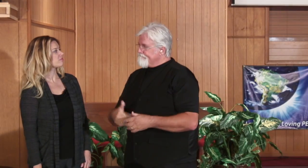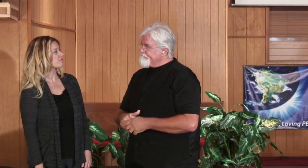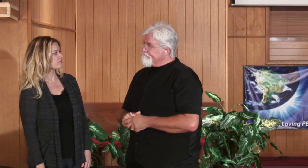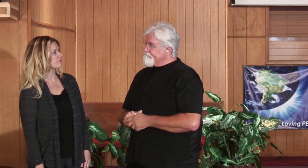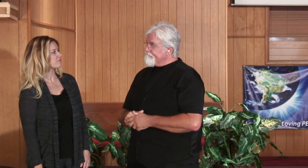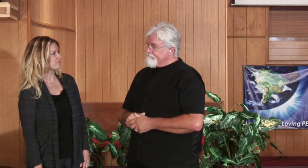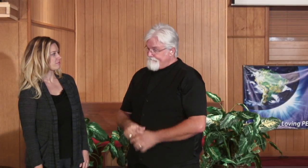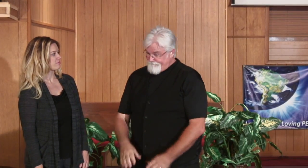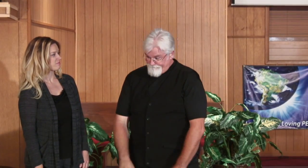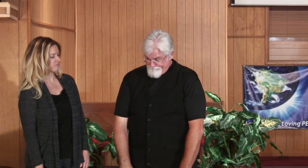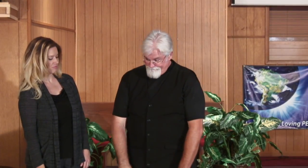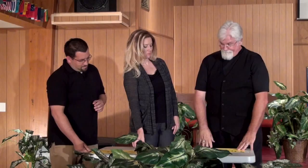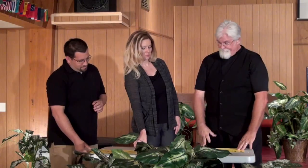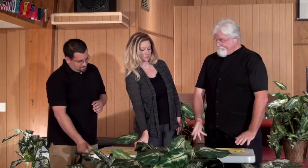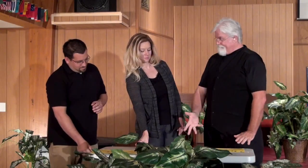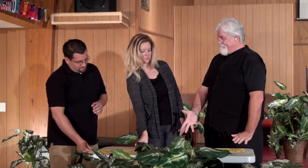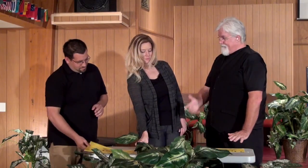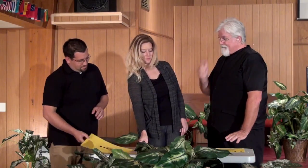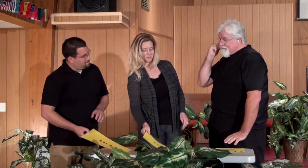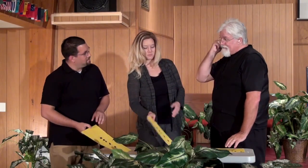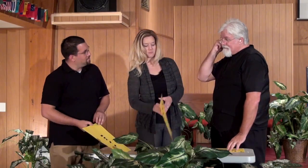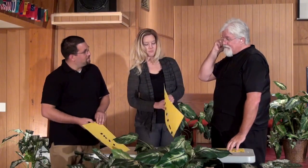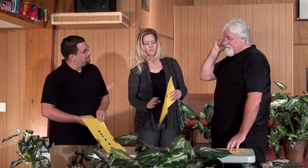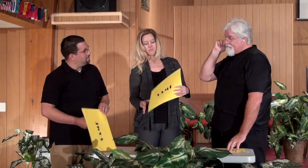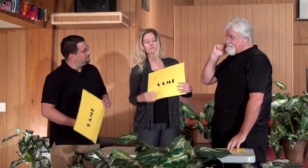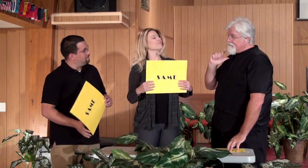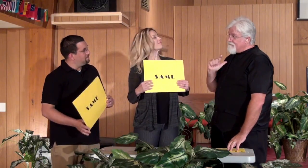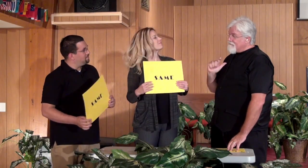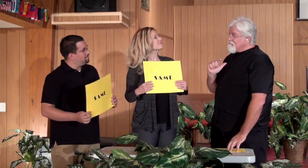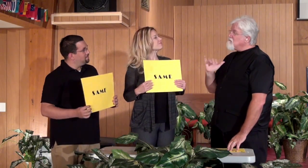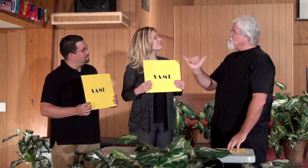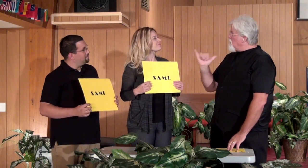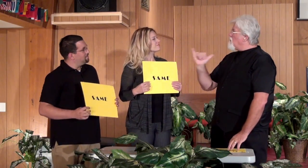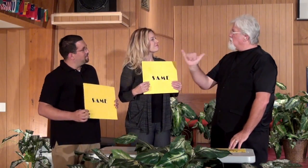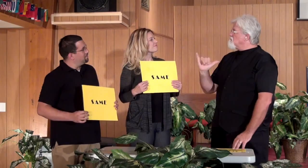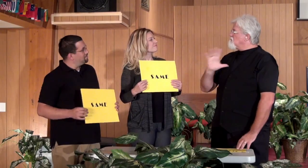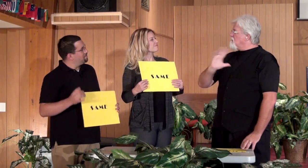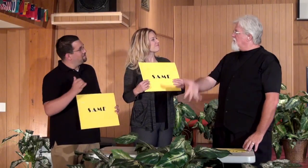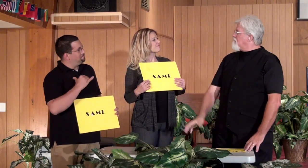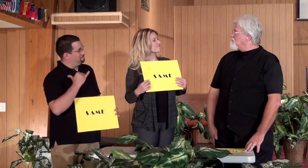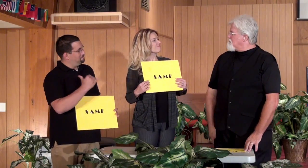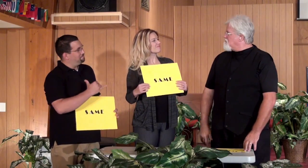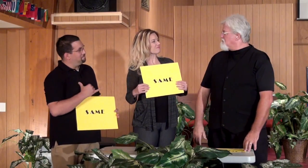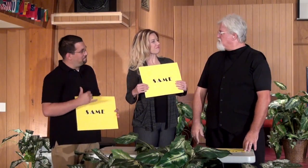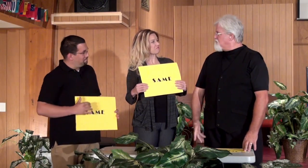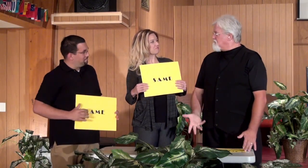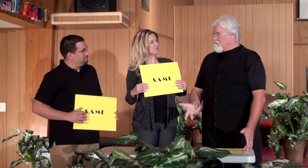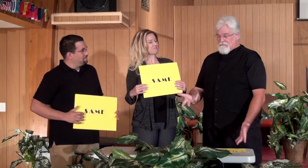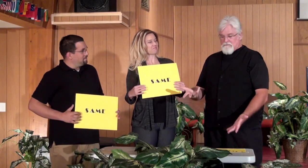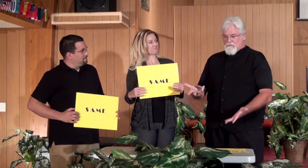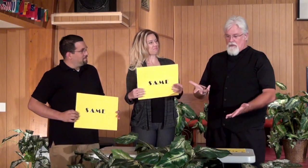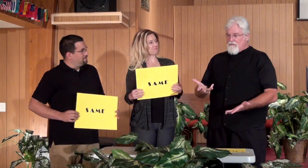deaf. Ryan & Candice: Same here.